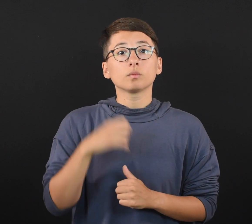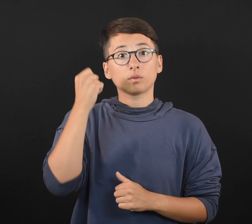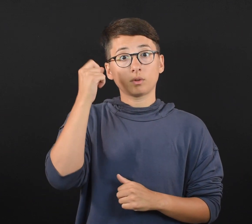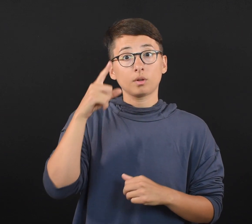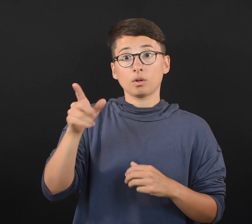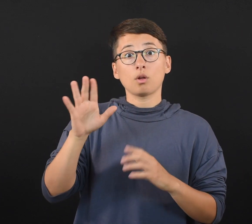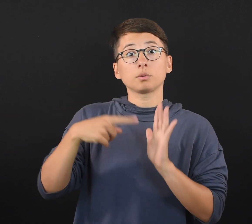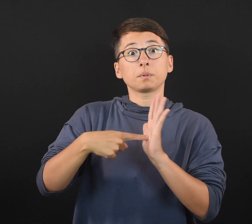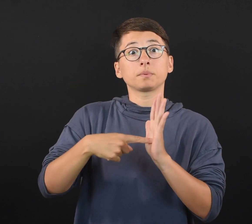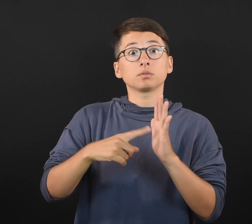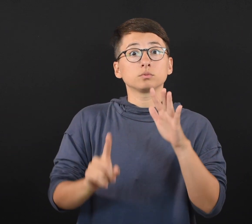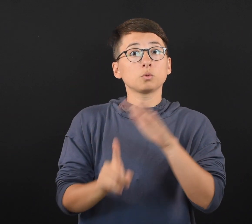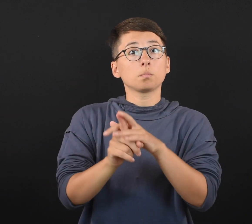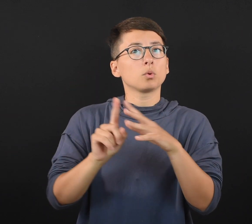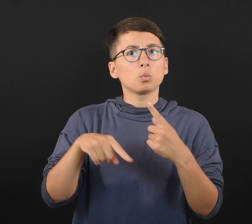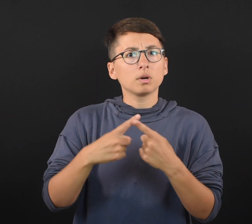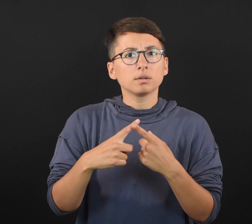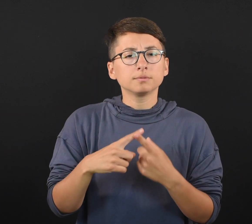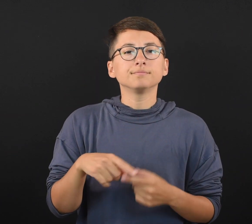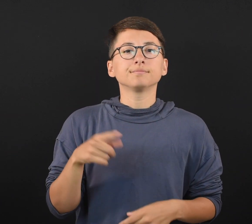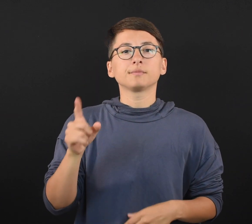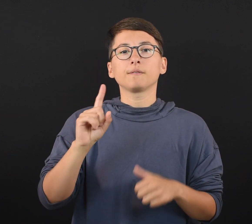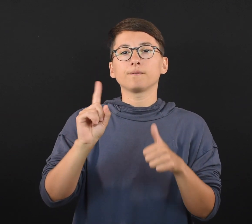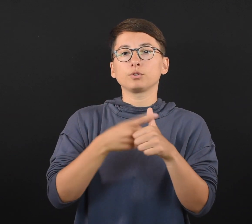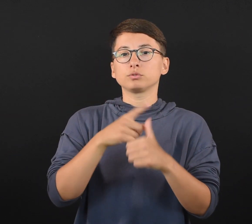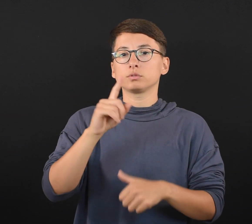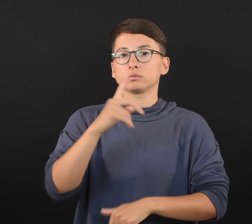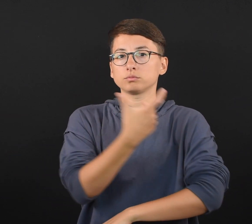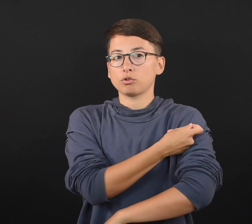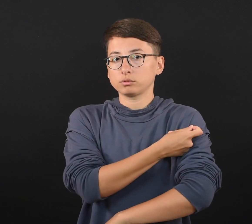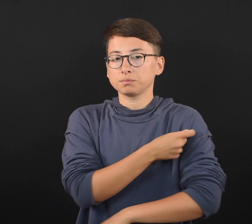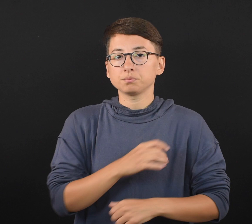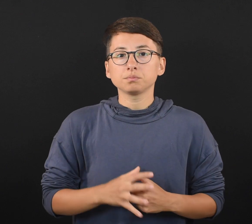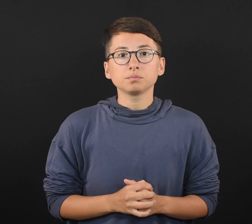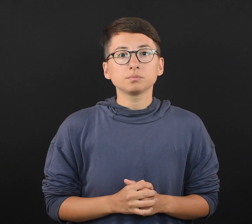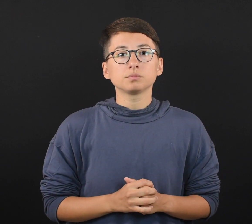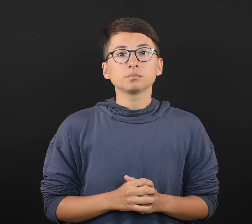and their symptoms started after the first dose of the vaccine.